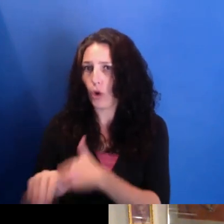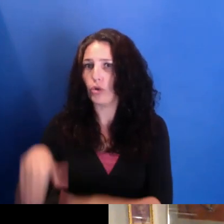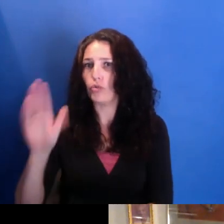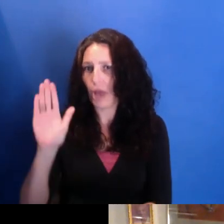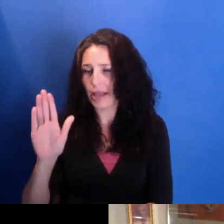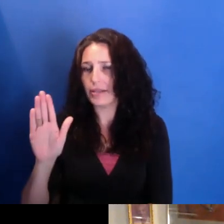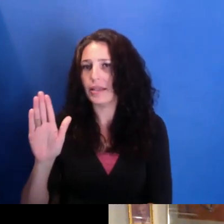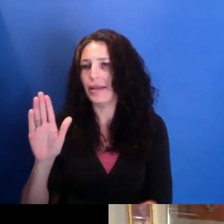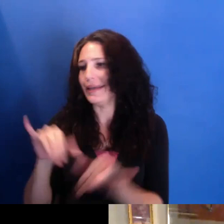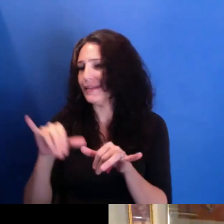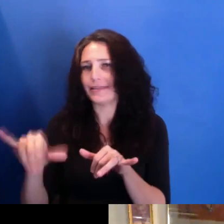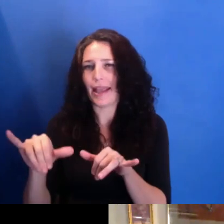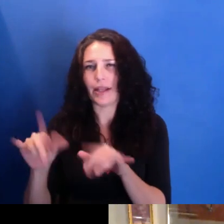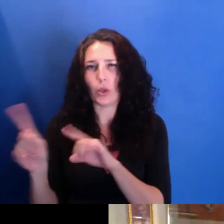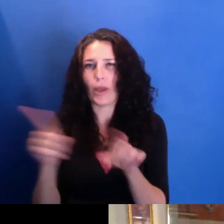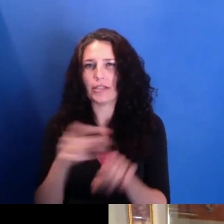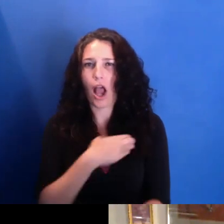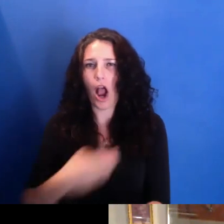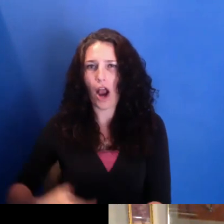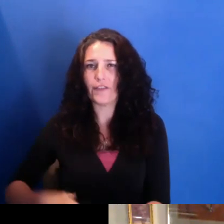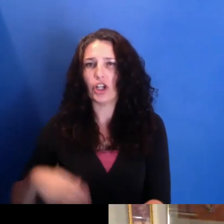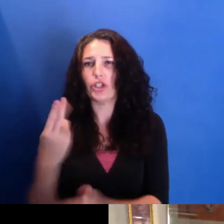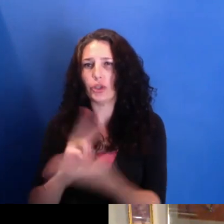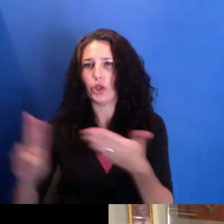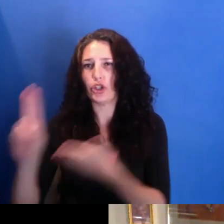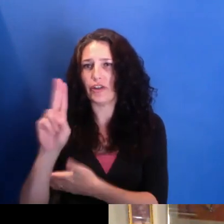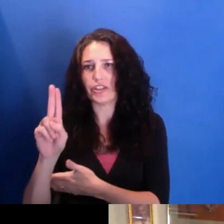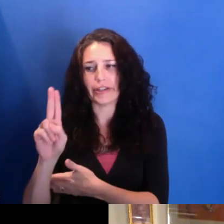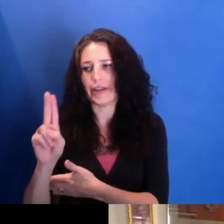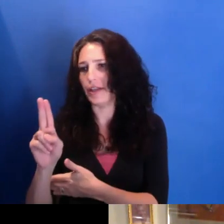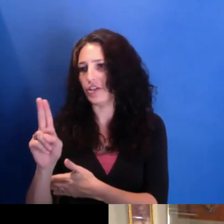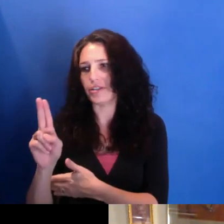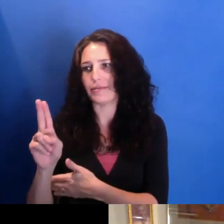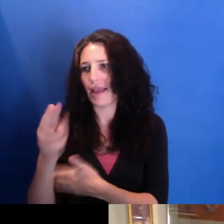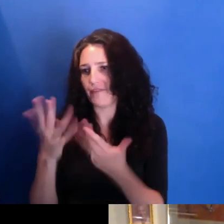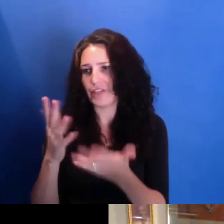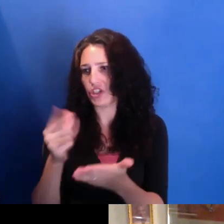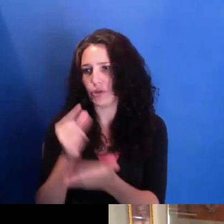came back to Newark right after, and has been here since. And that was probably the best decision I made,